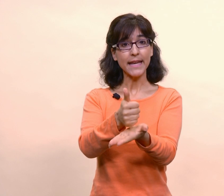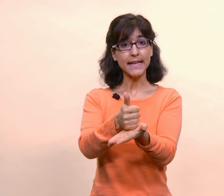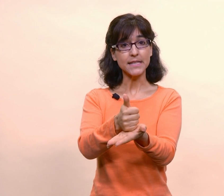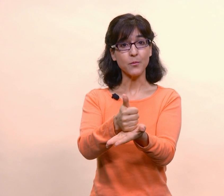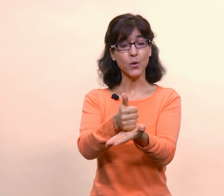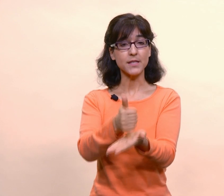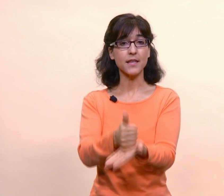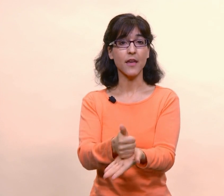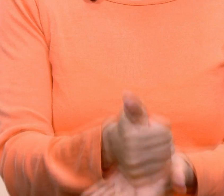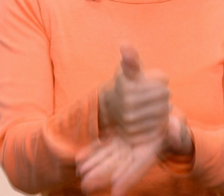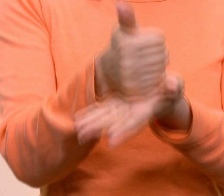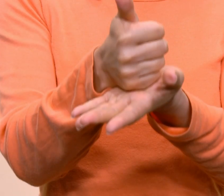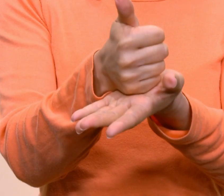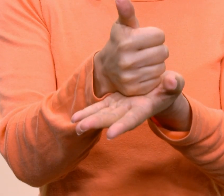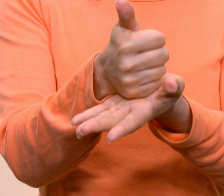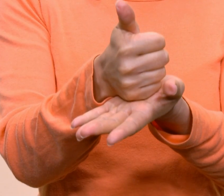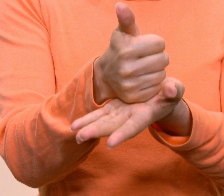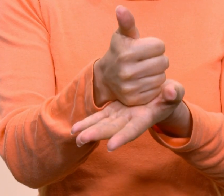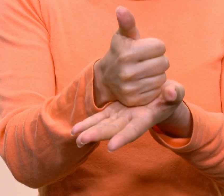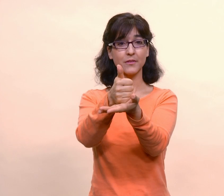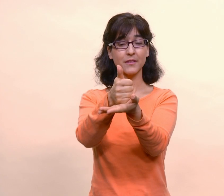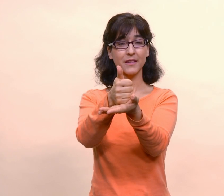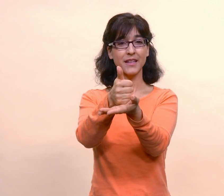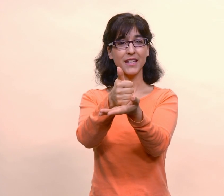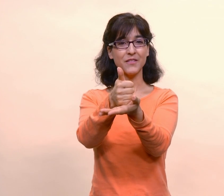One hand supports the other as it looks out help.